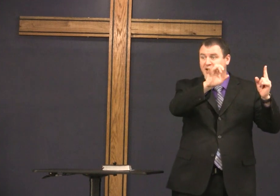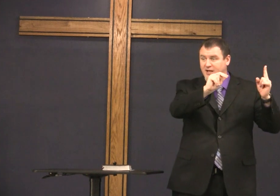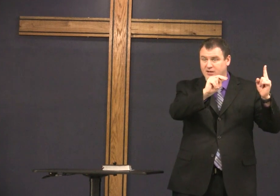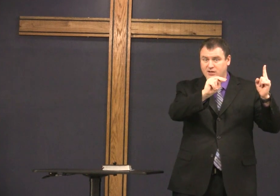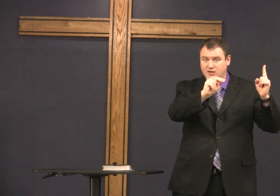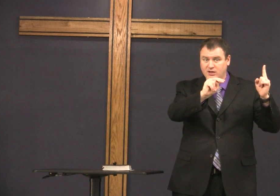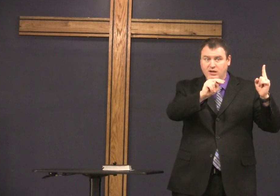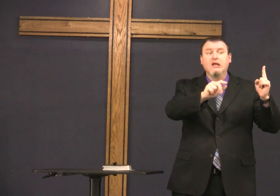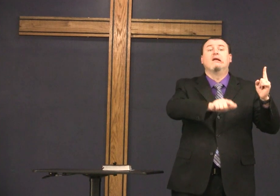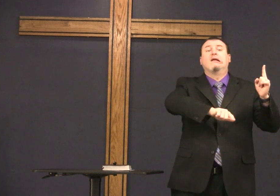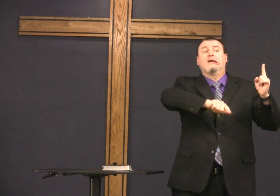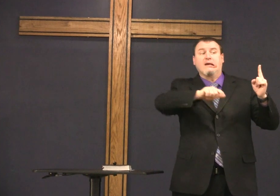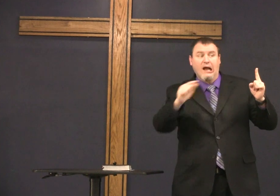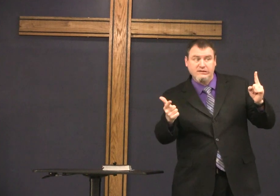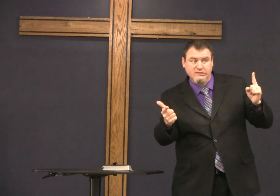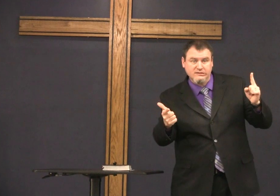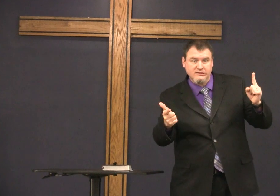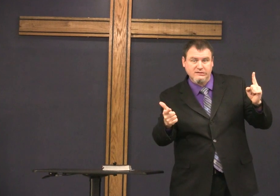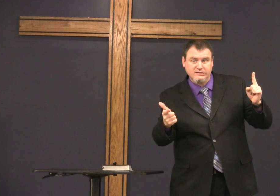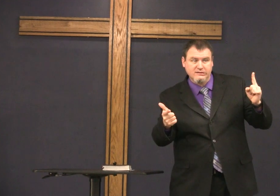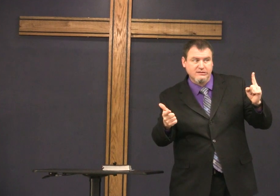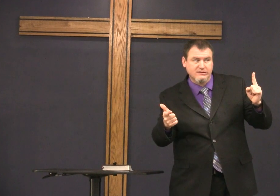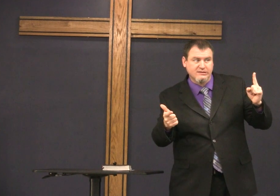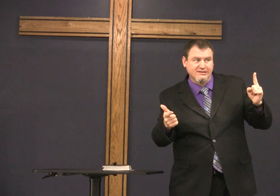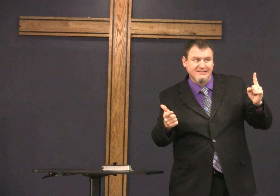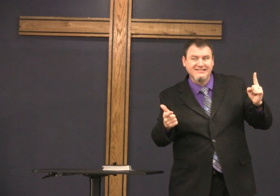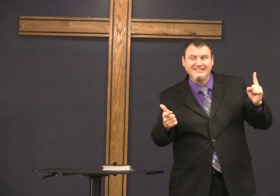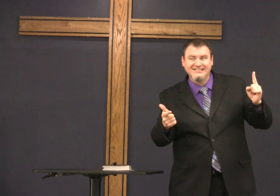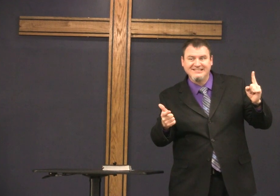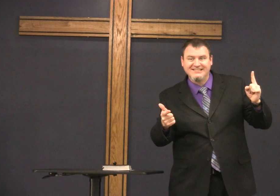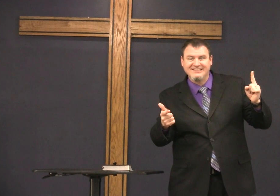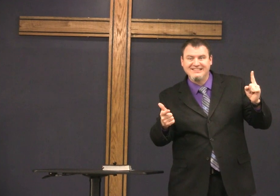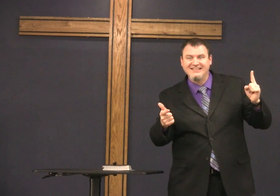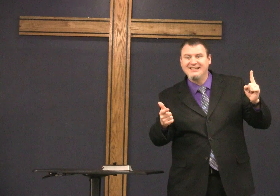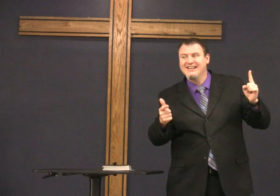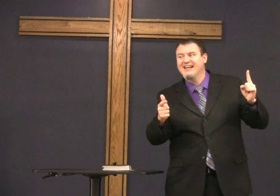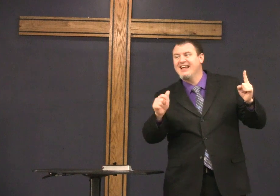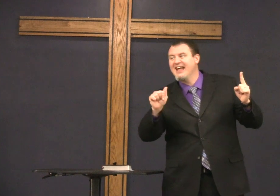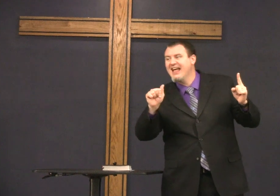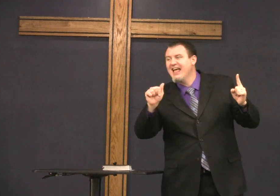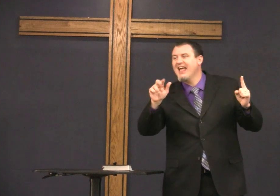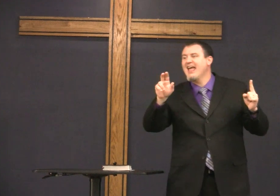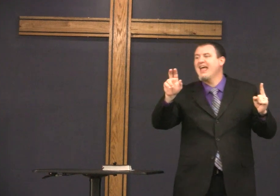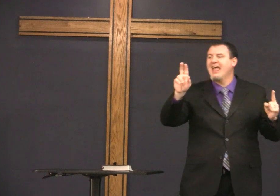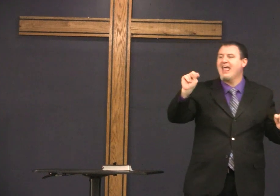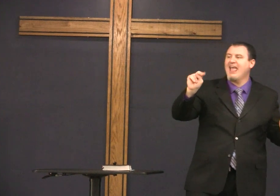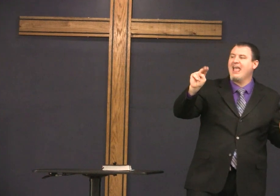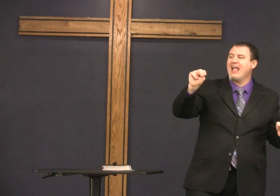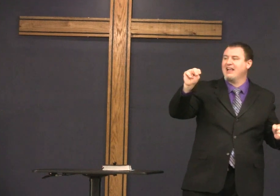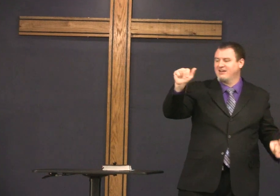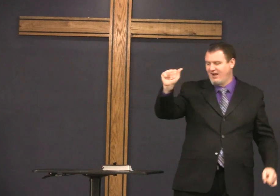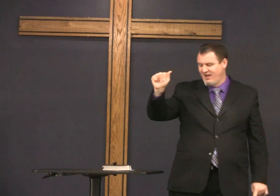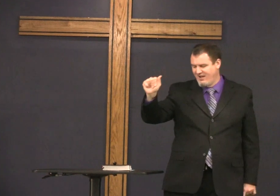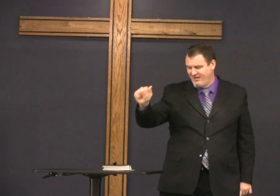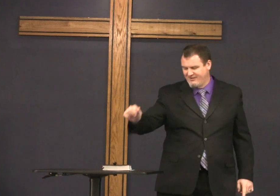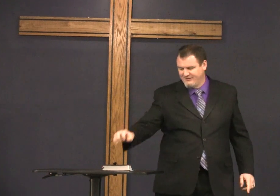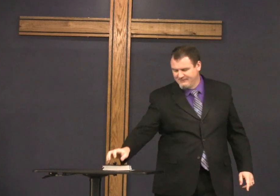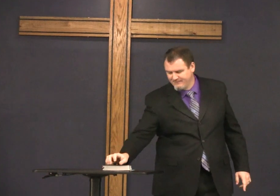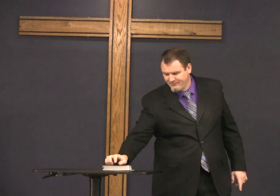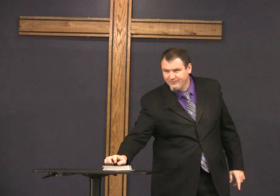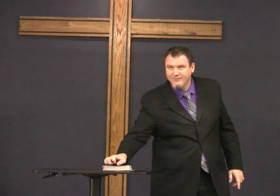so first we talked about Simi and now we're talking about Anna